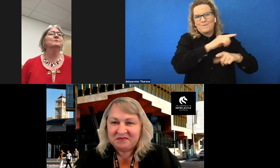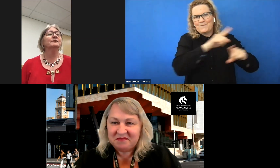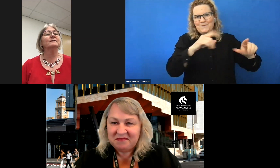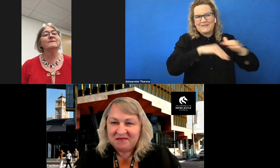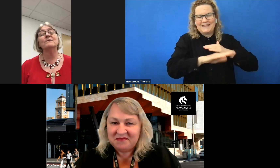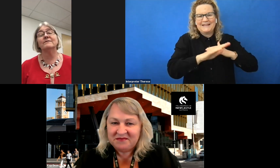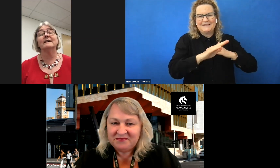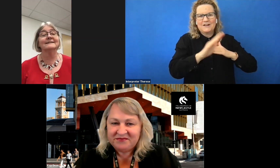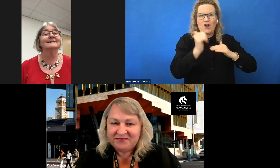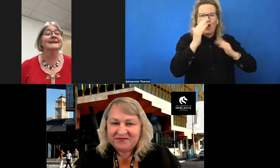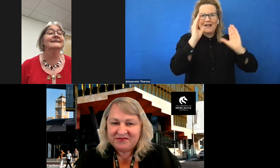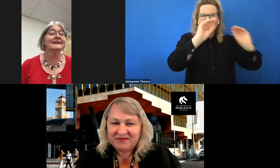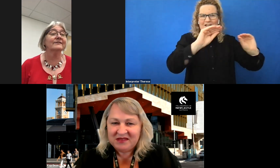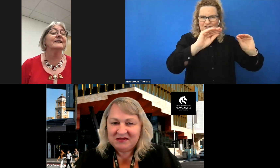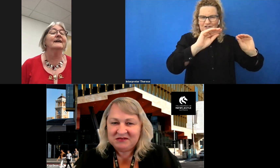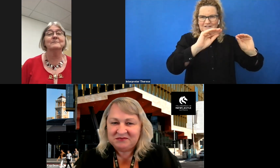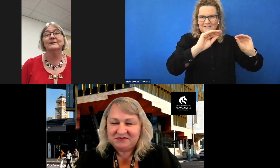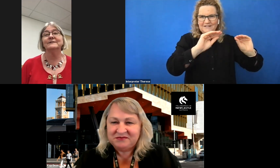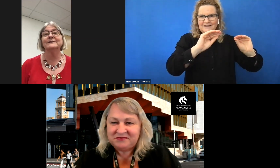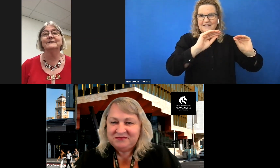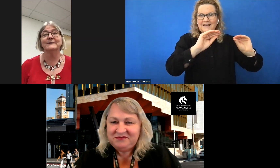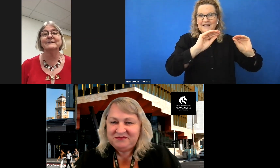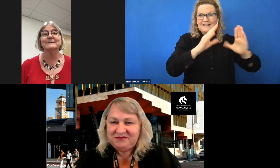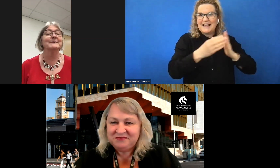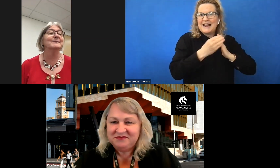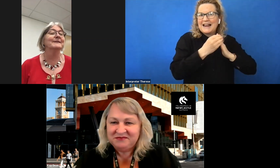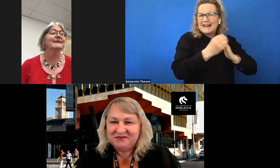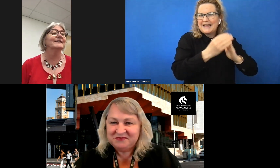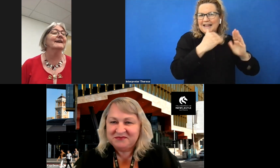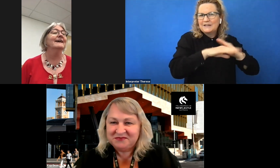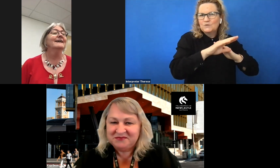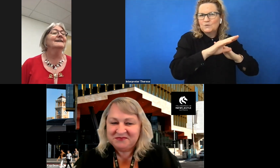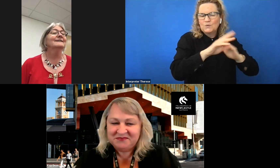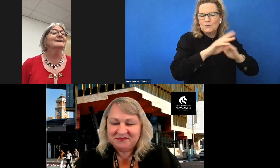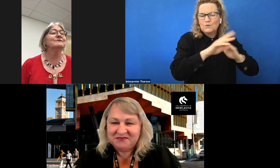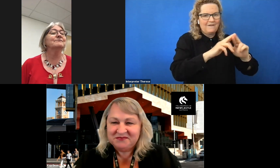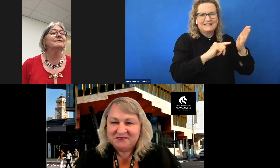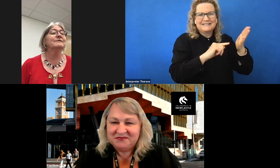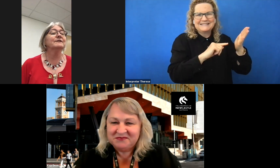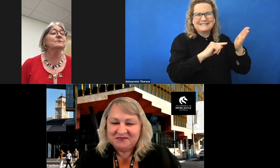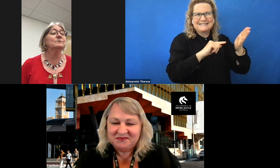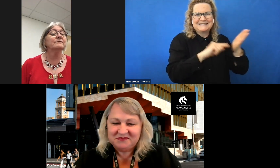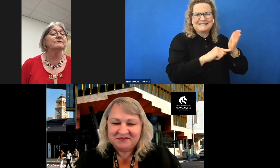which is the forefront to today’s FEA, and most of us are very familiar with FEA. So as one of